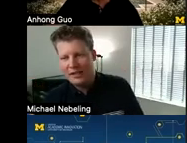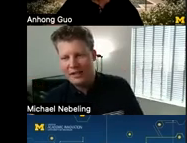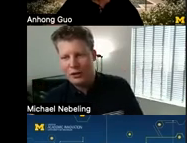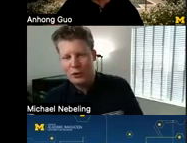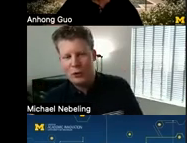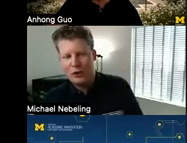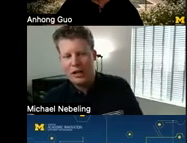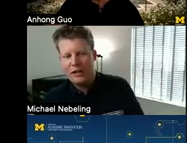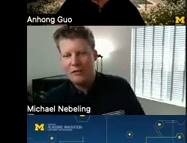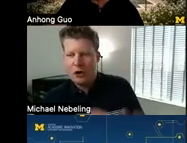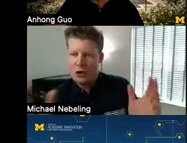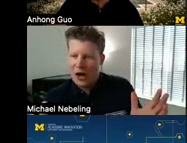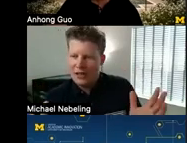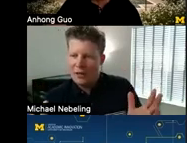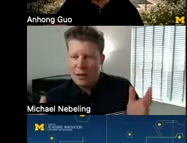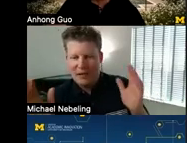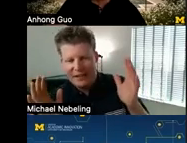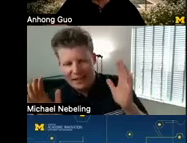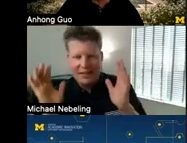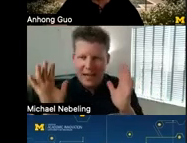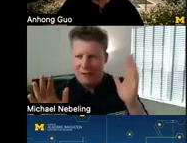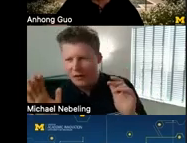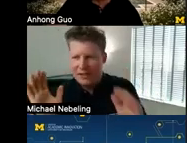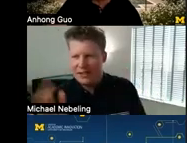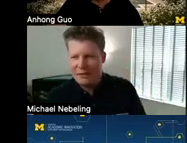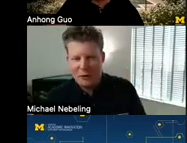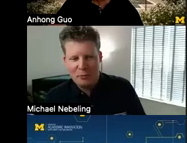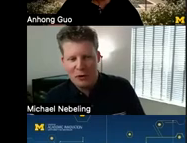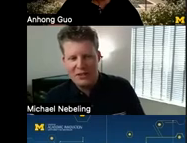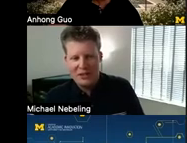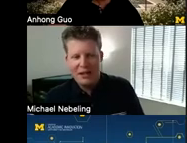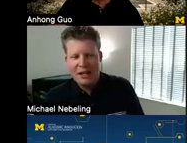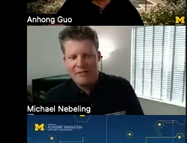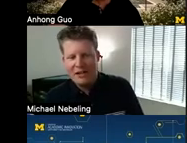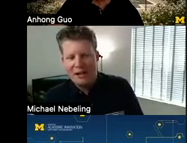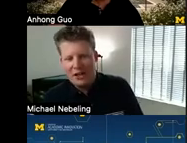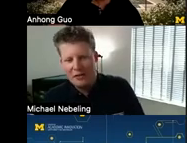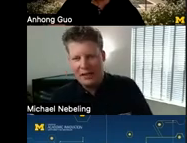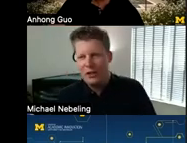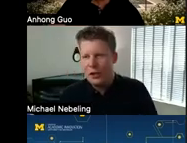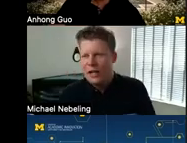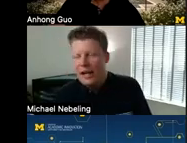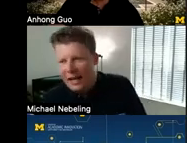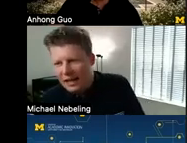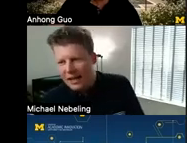access to the virtual content but it doesn't have all this first person vr jittering so in any case